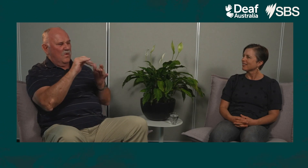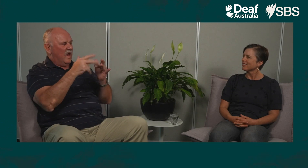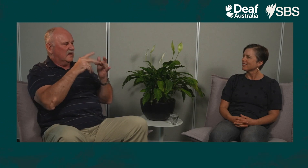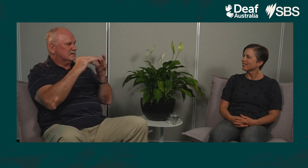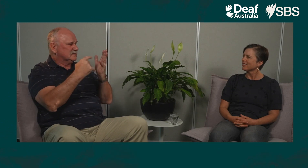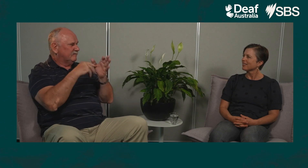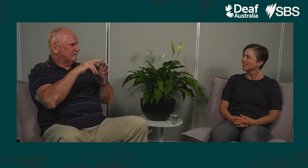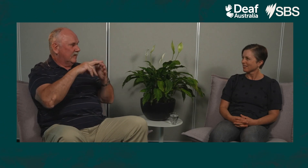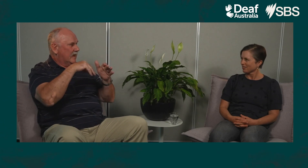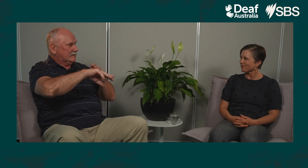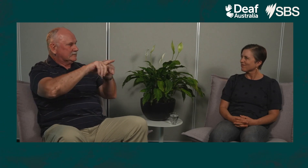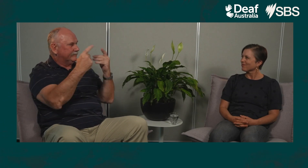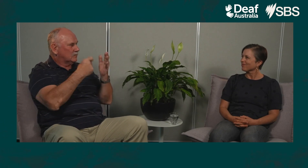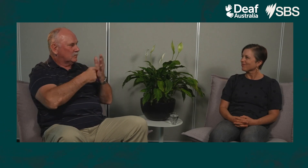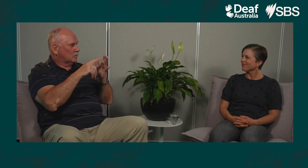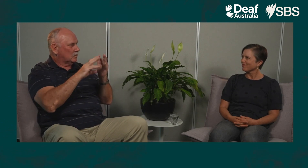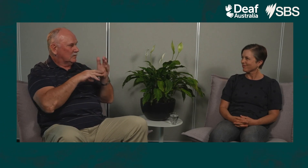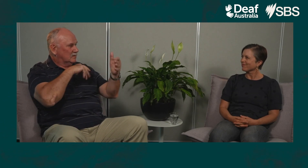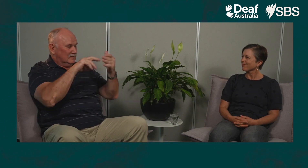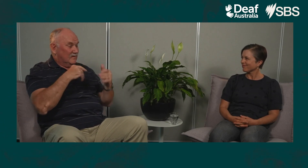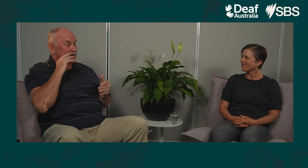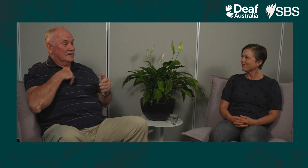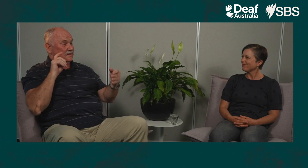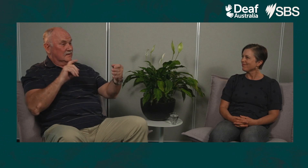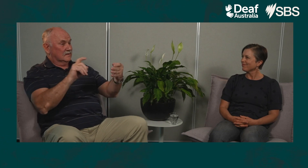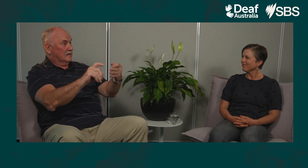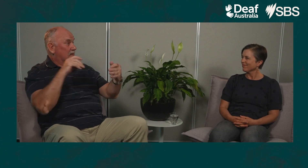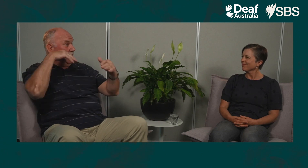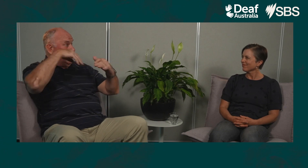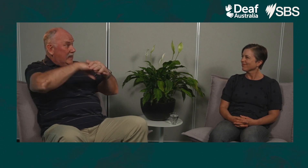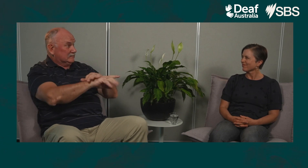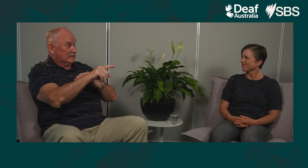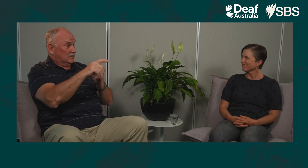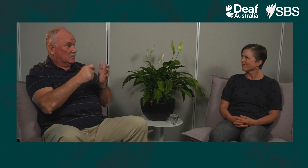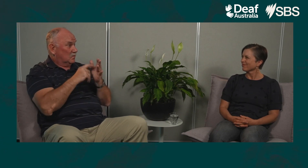or other staff members in different departments, whenever I walked into that location,